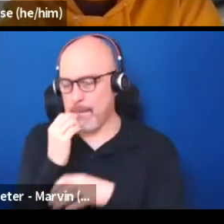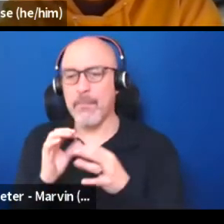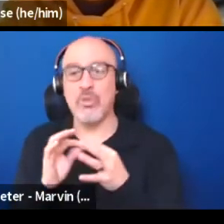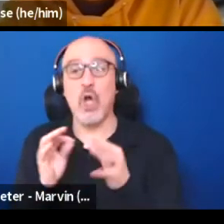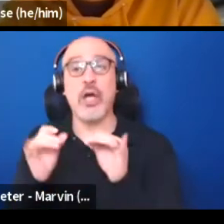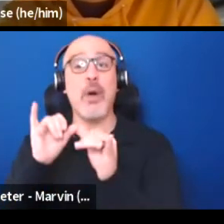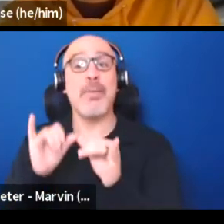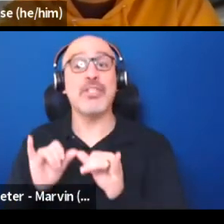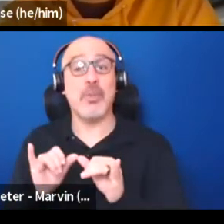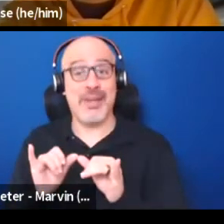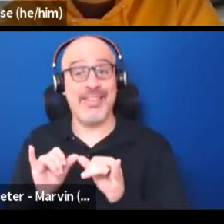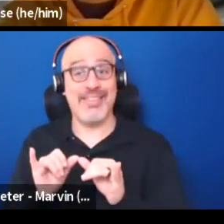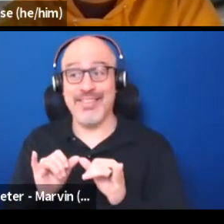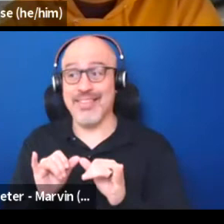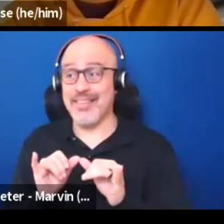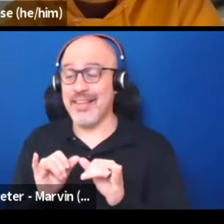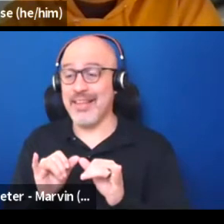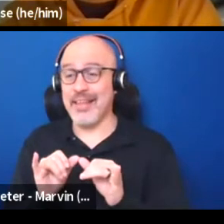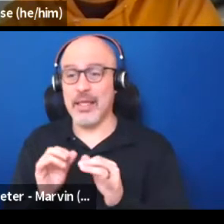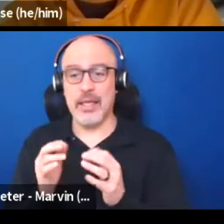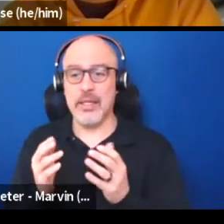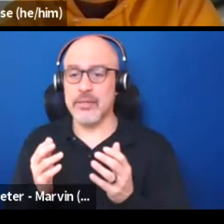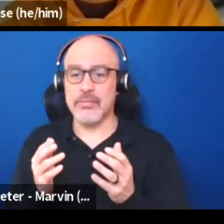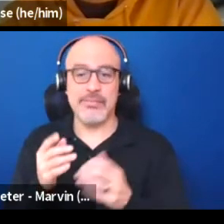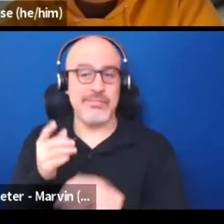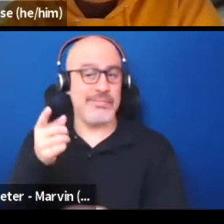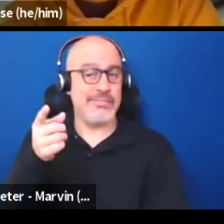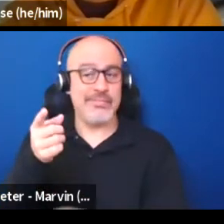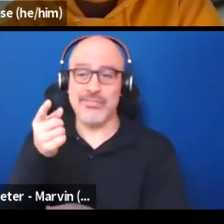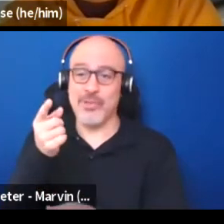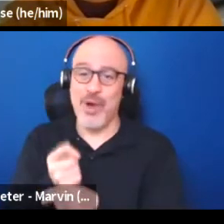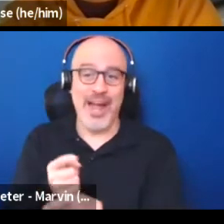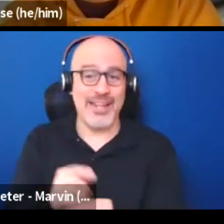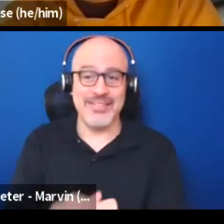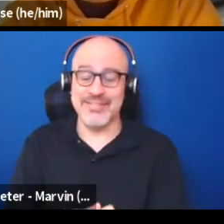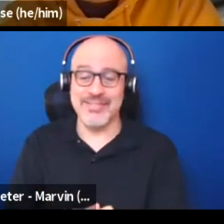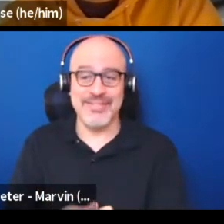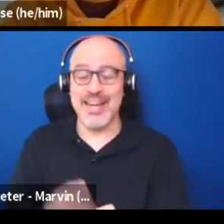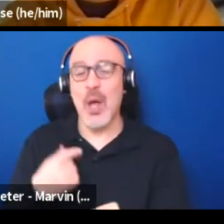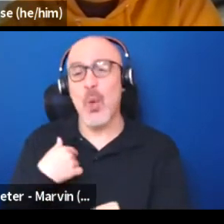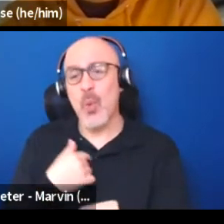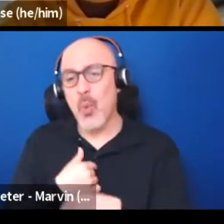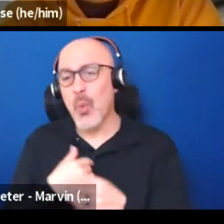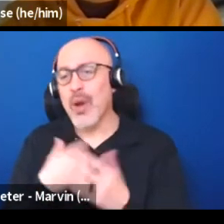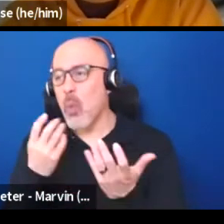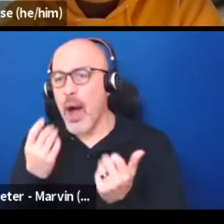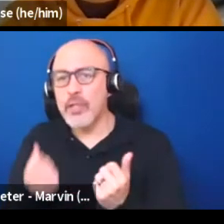And you're right, we wanna understand impact. And the only way we understand that